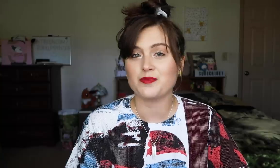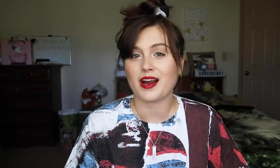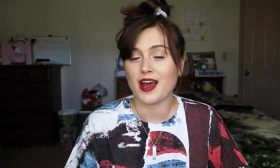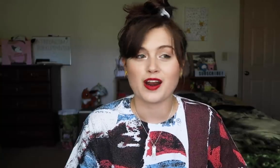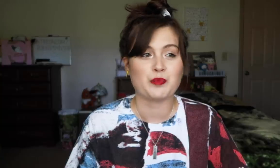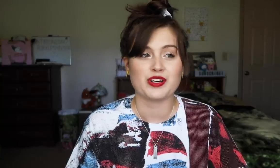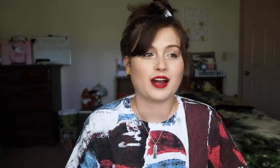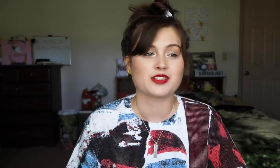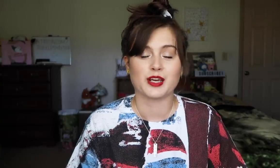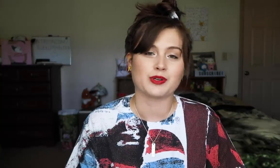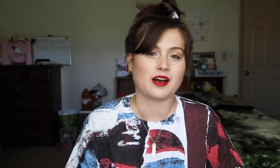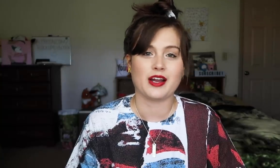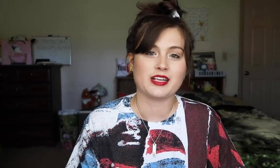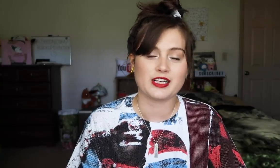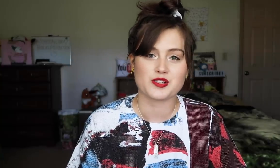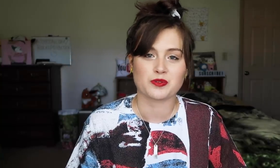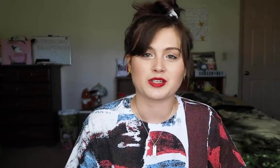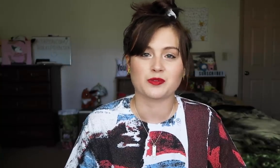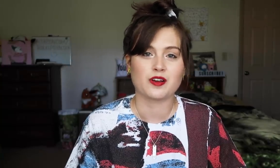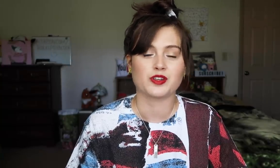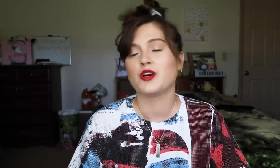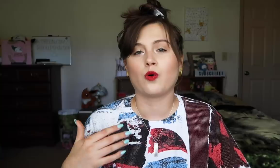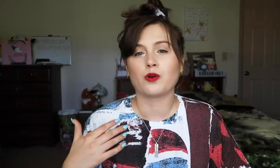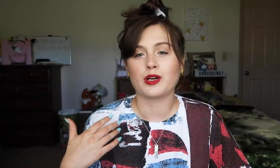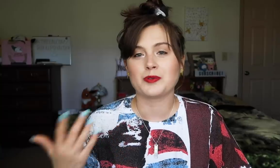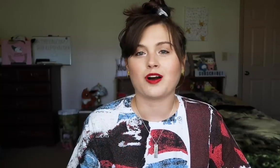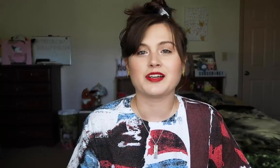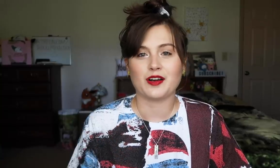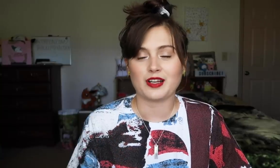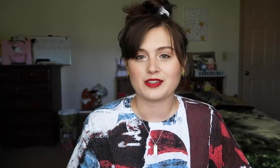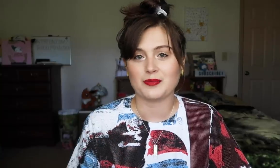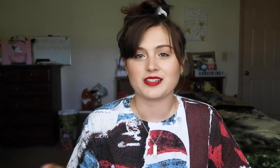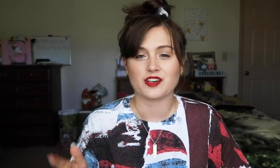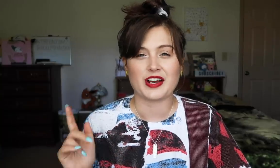in my head, I'm pronouncing it without any issues whatsoever, or when I'm talking out loud to myself,